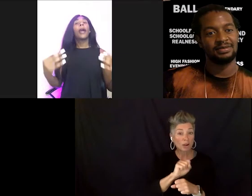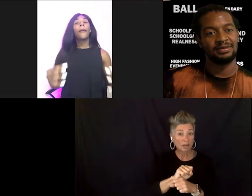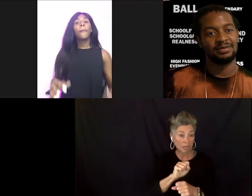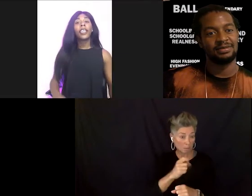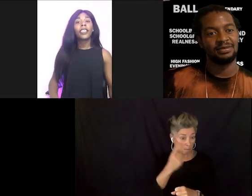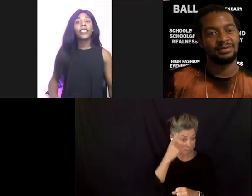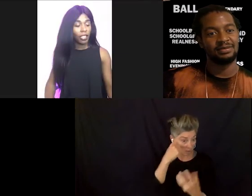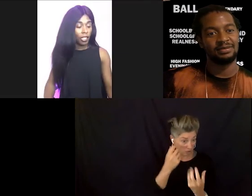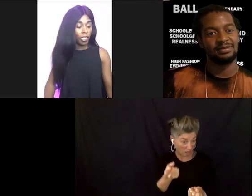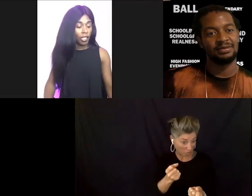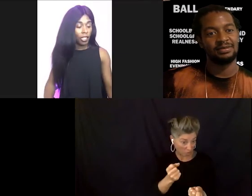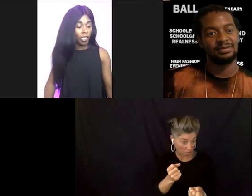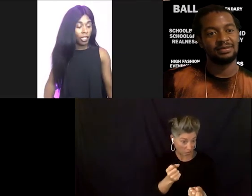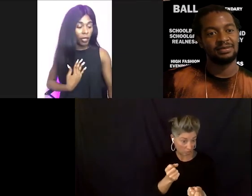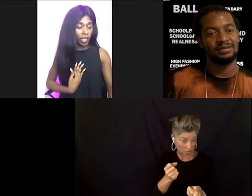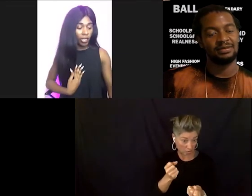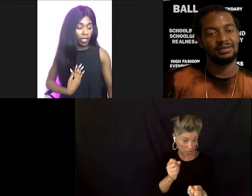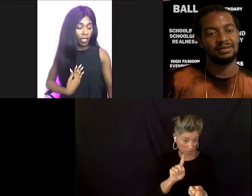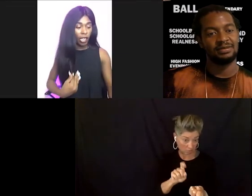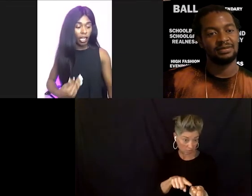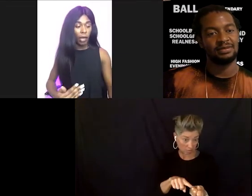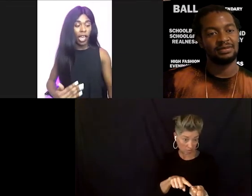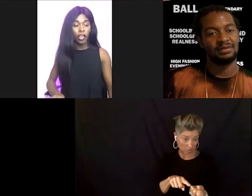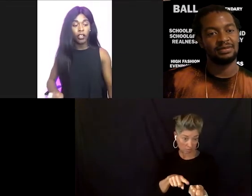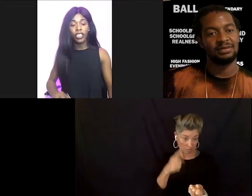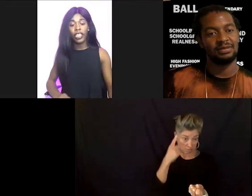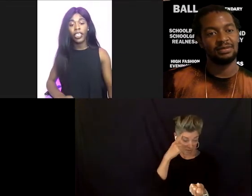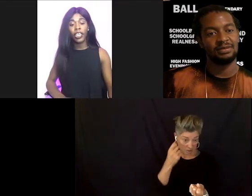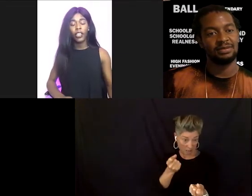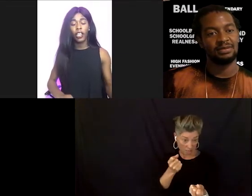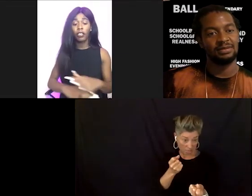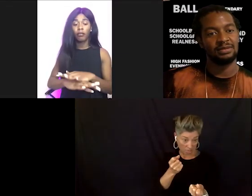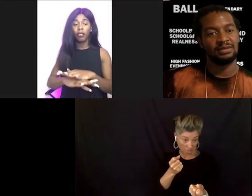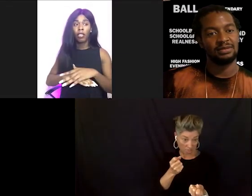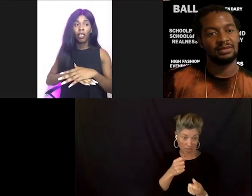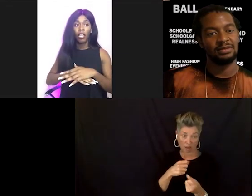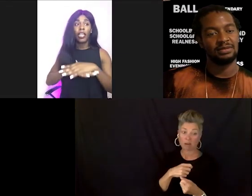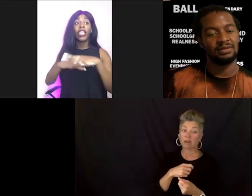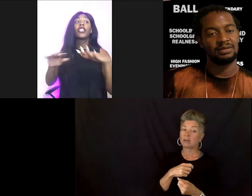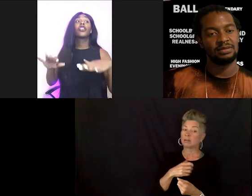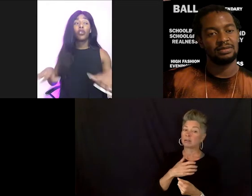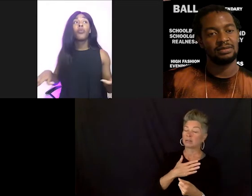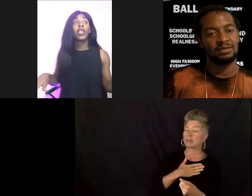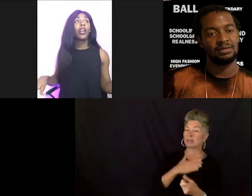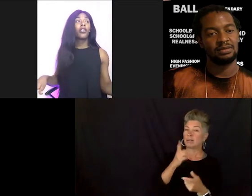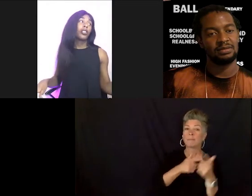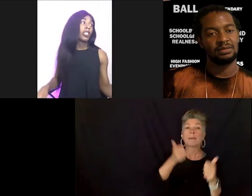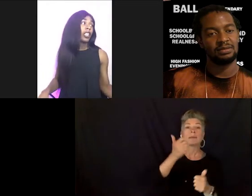My biggest thing for me, I understand that it needs to be understood